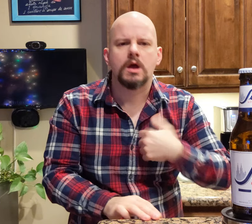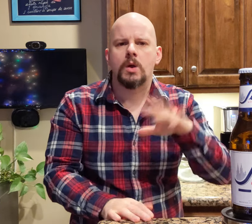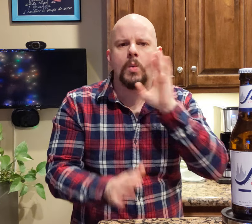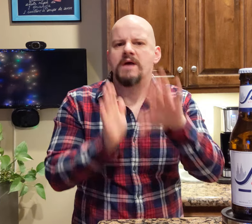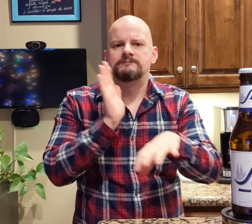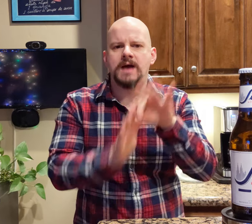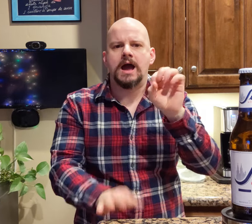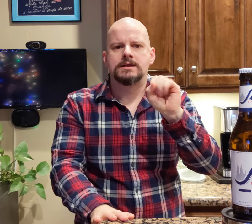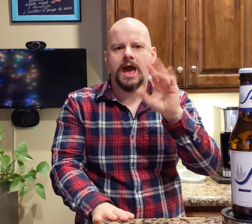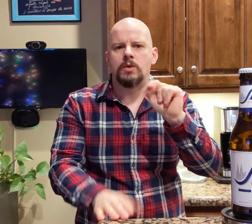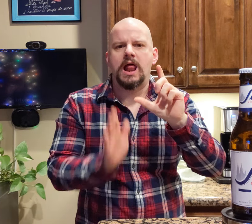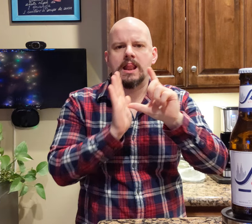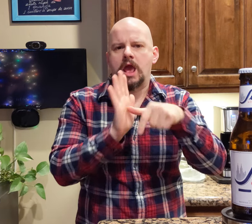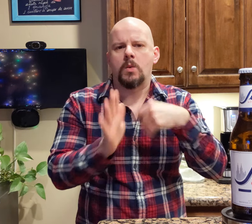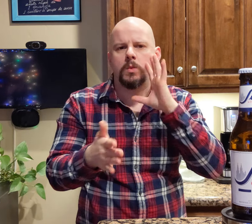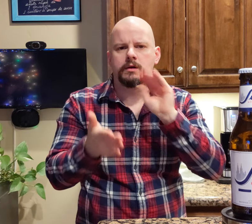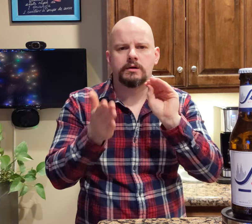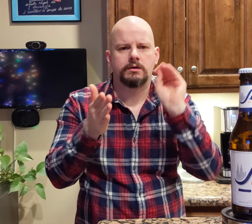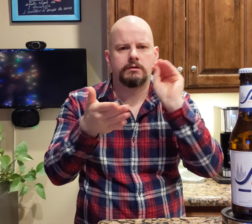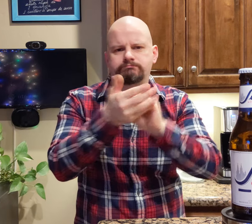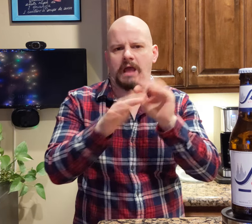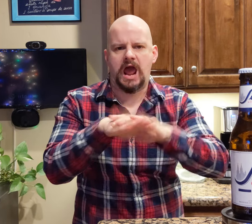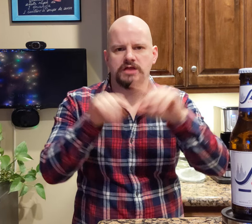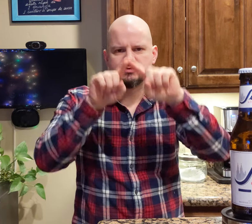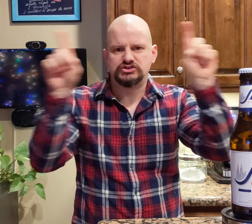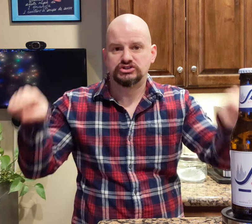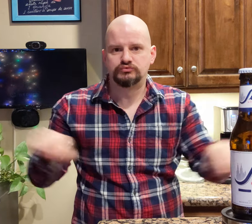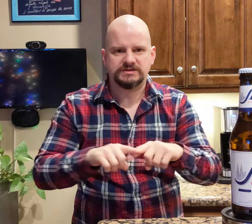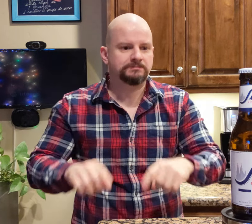I will find out later and put it on this video.